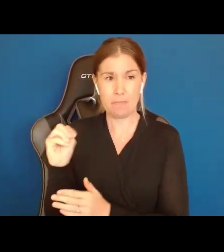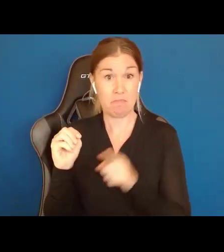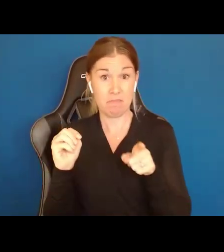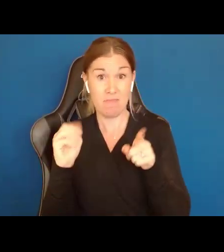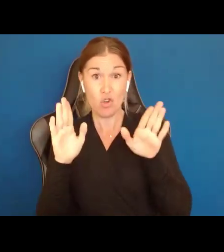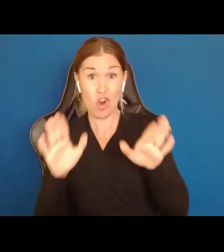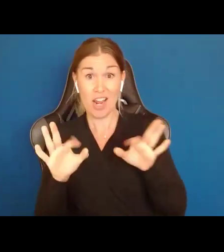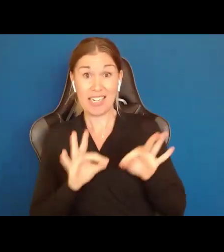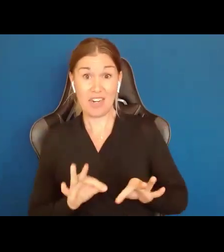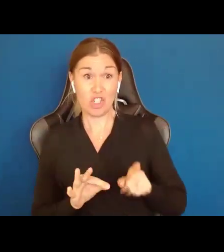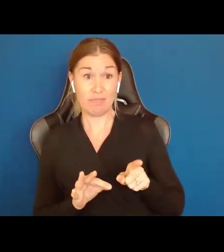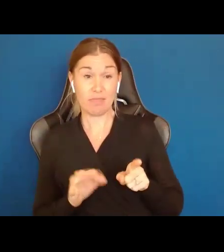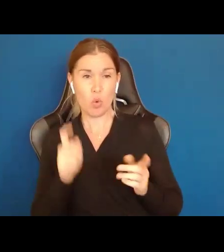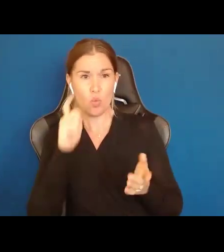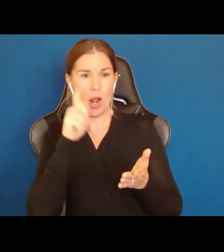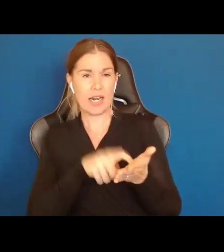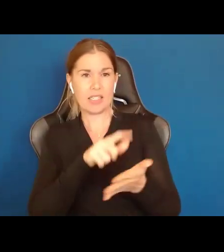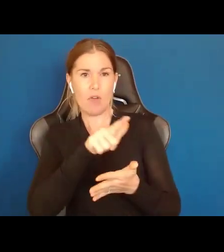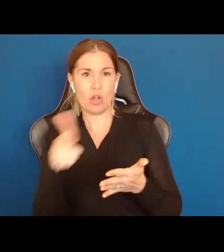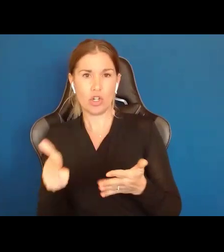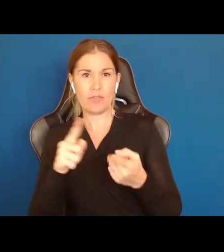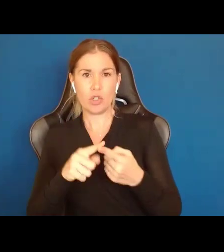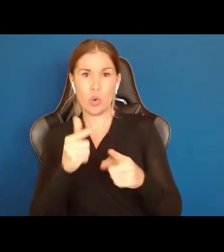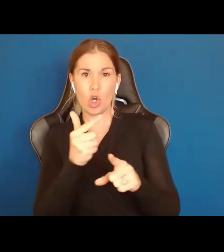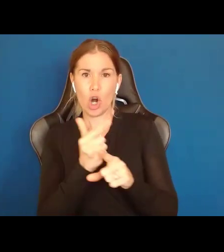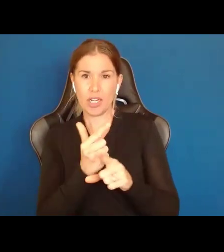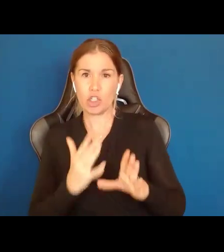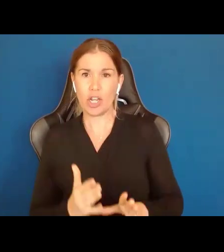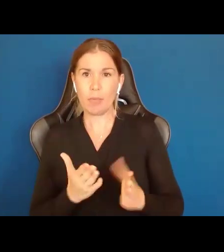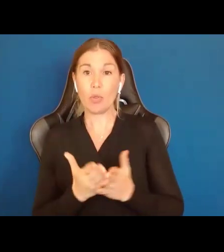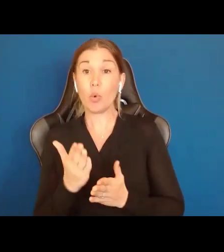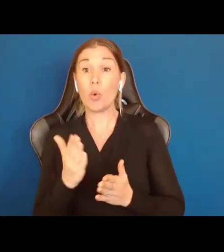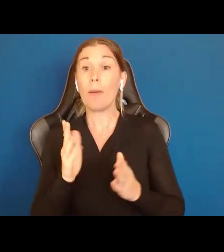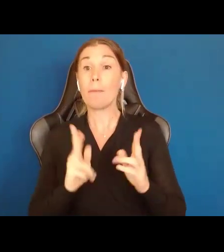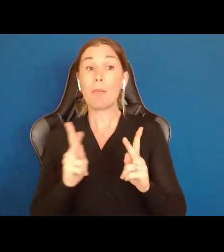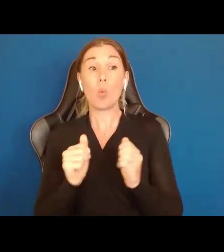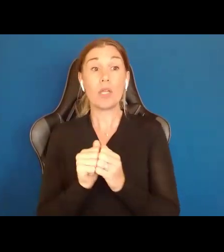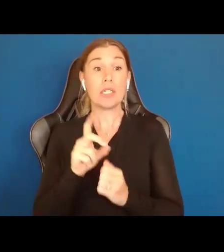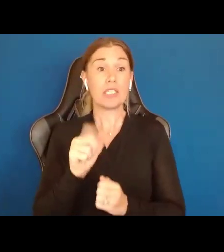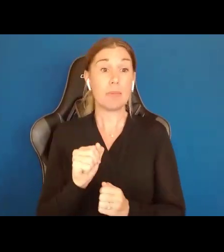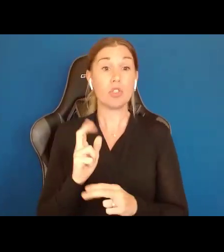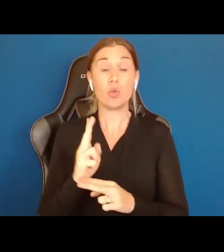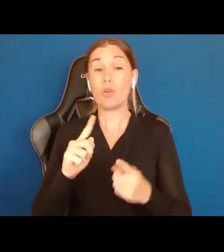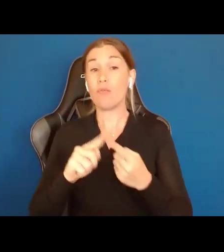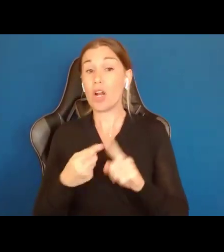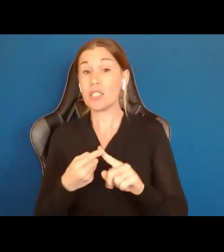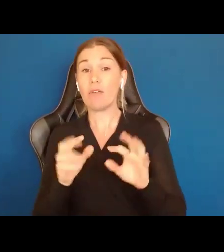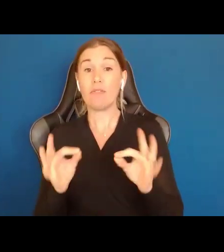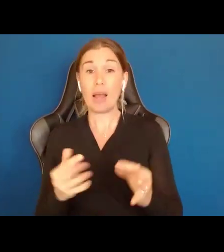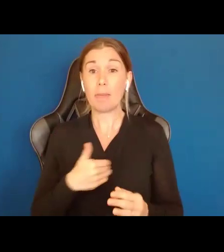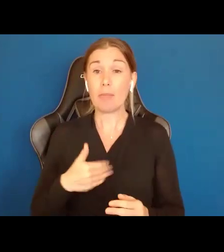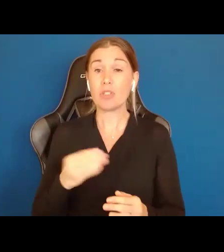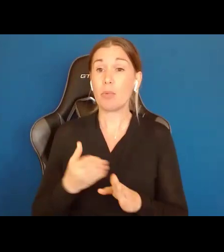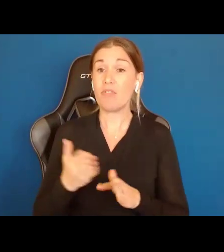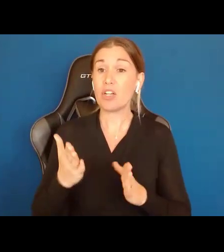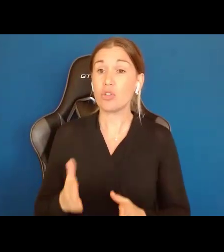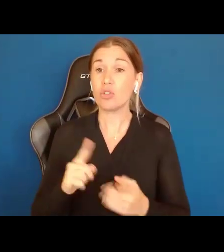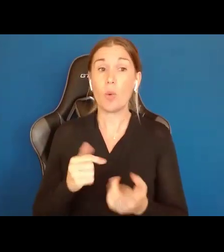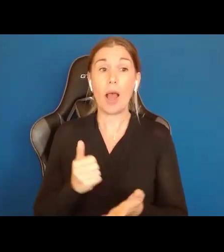Supported Decision making is a recognized alternative to guardianship through which people with disabilities use friends, family members and professionals to help them understand situations and choices they face so they may make their own decisions without the need for a guardian.